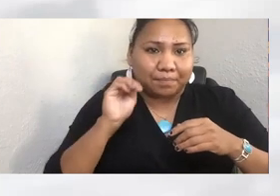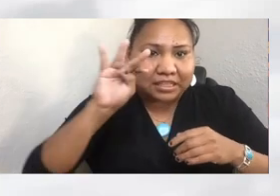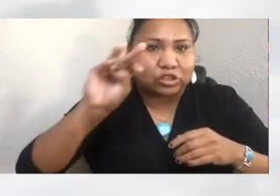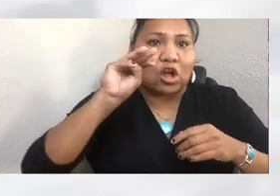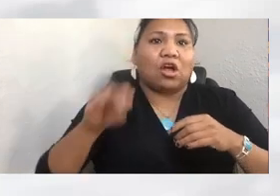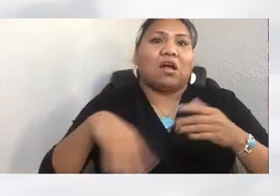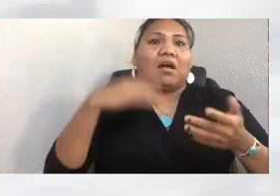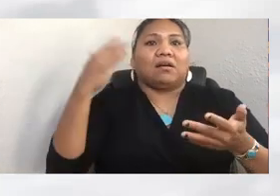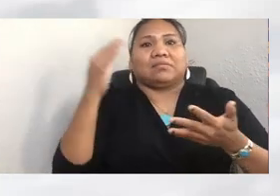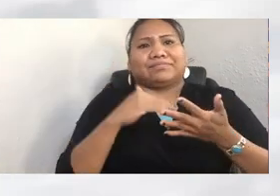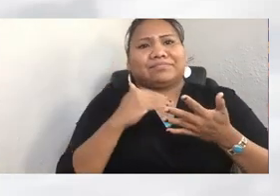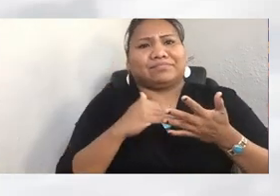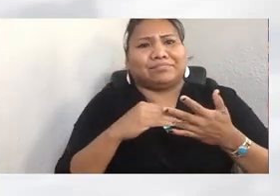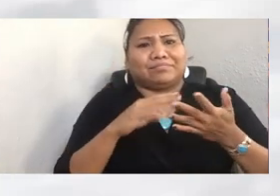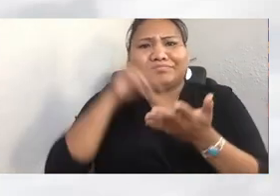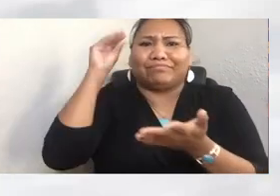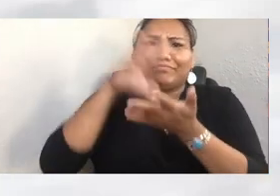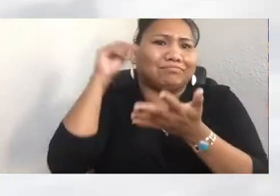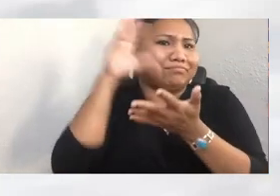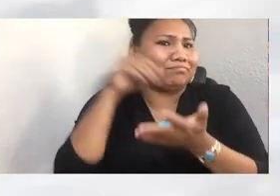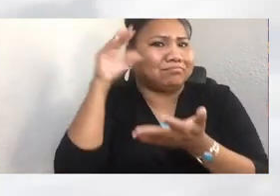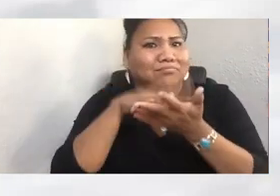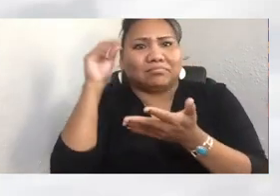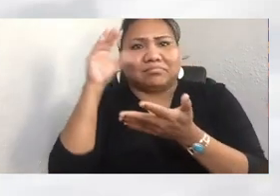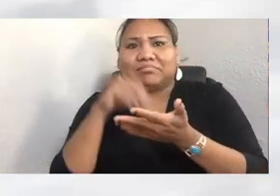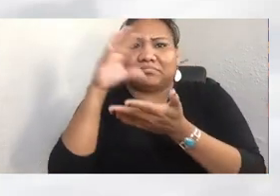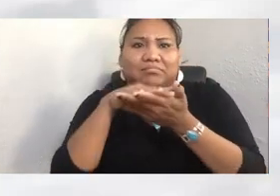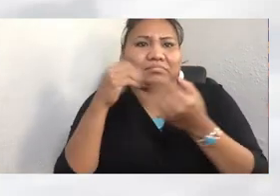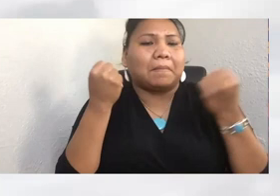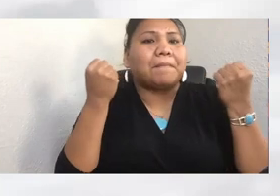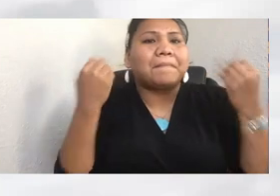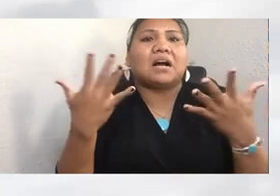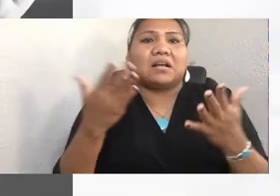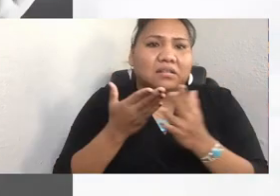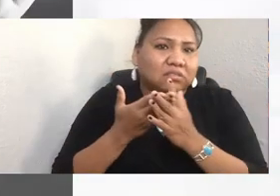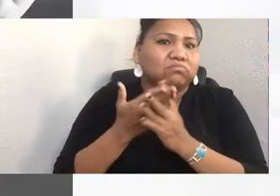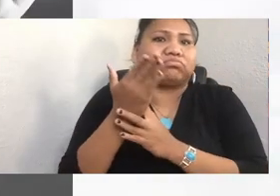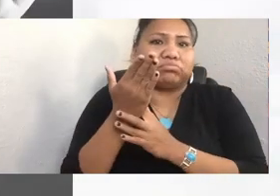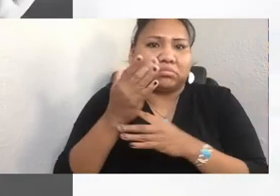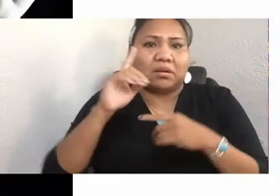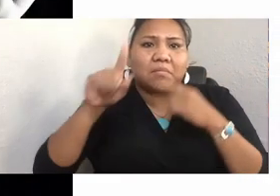Oh, I'd just be schooled in so many ways about traditional tattoo revival in